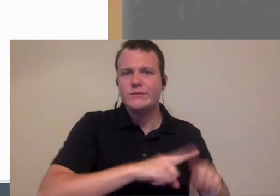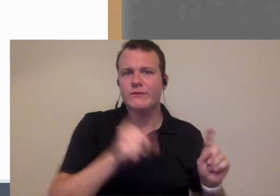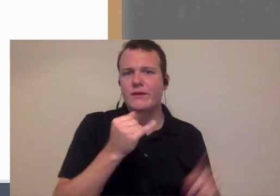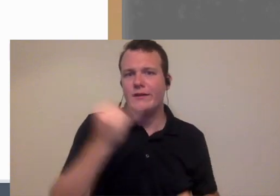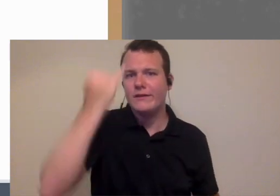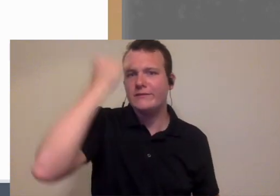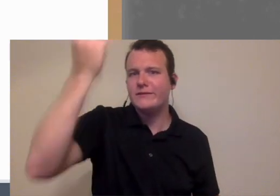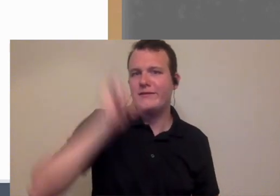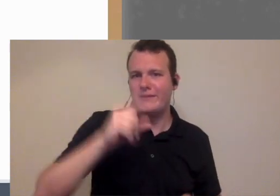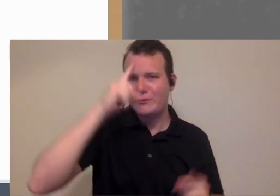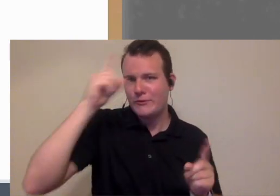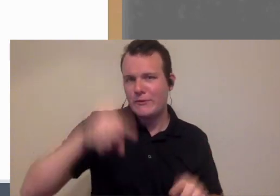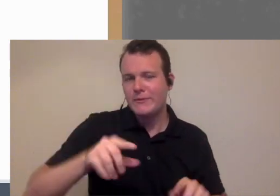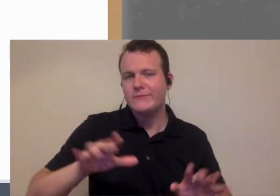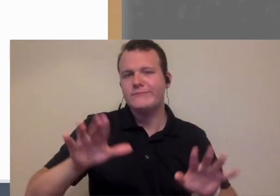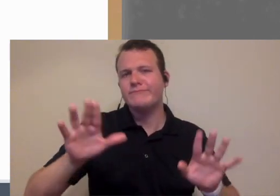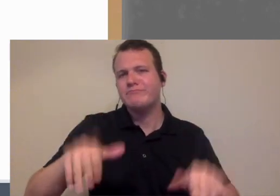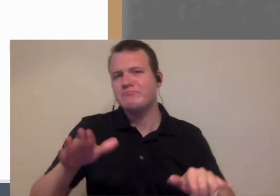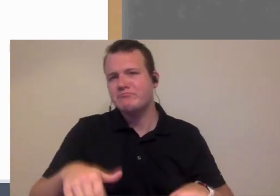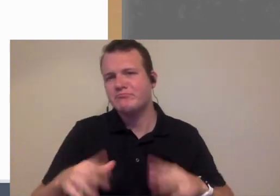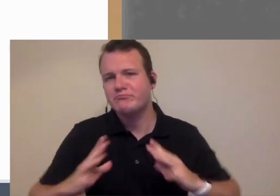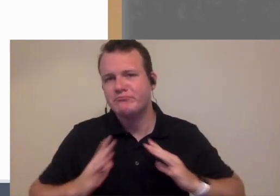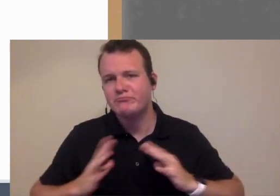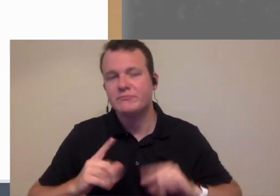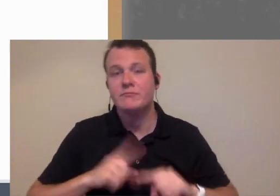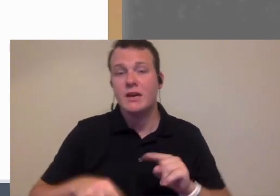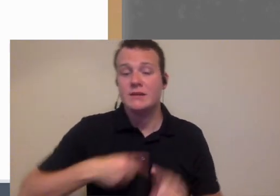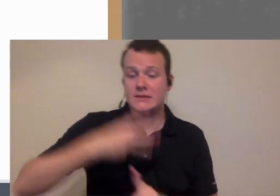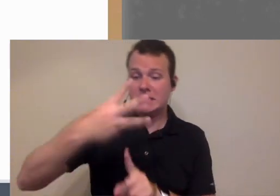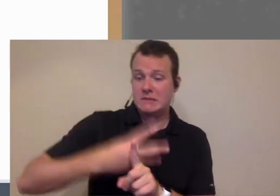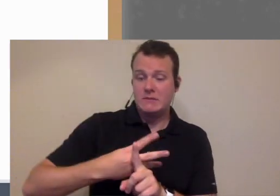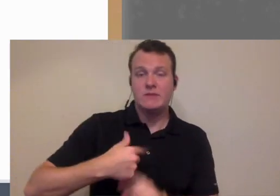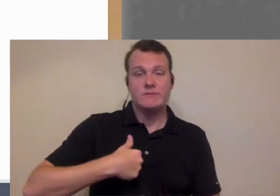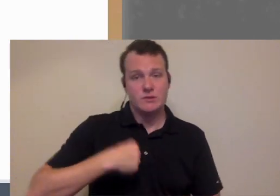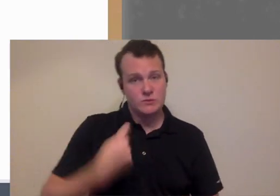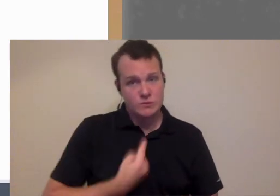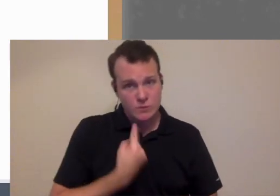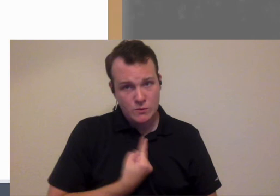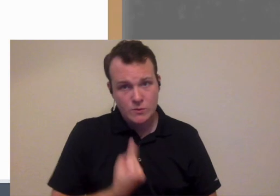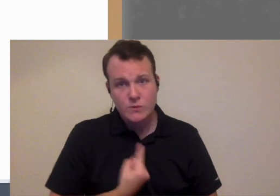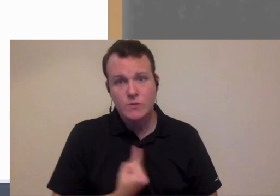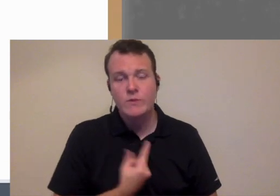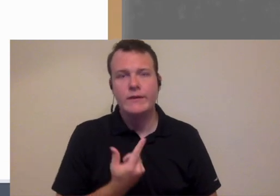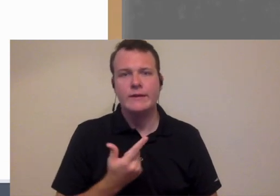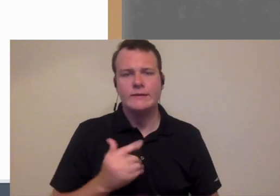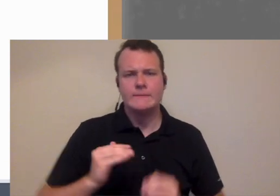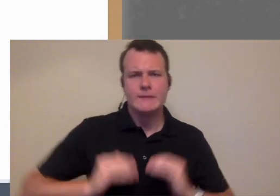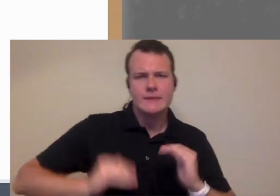ideas about what that agreement meant it's all fine and well but it didn't mean for about six months I was so low you know and then I had to find that